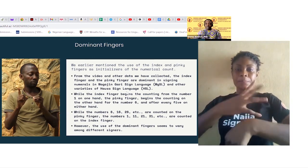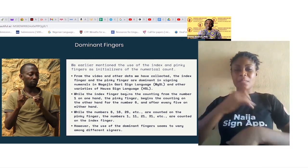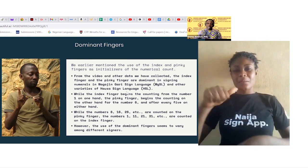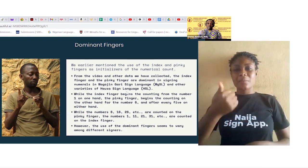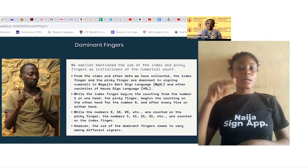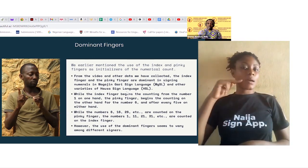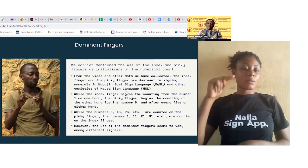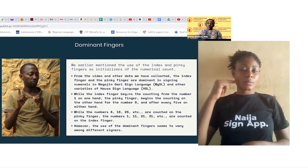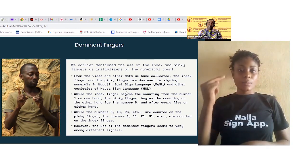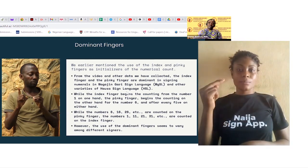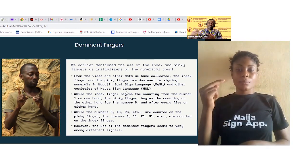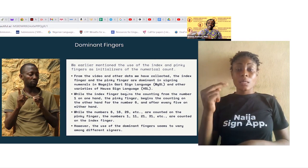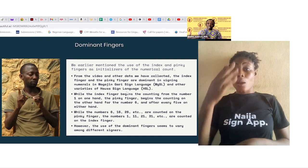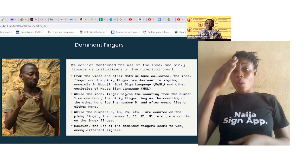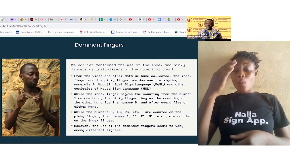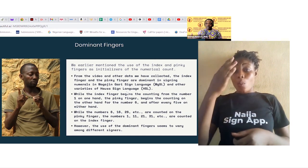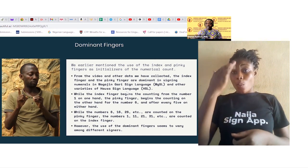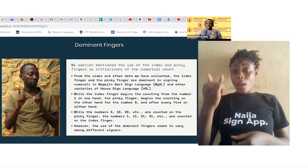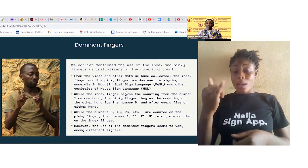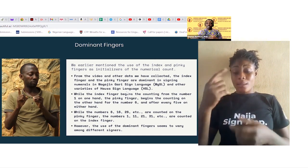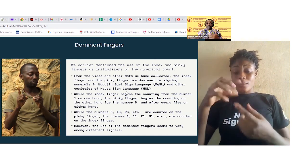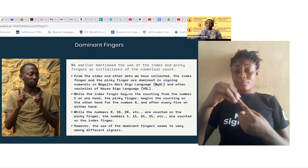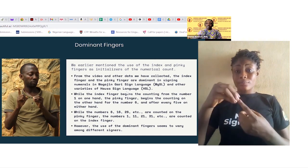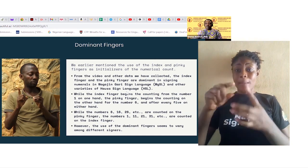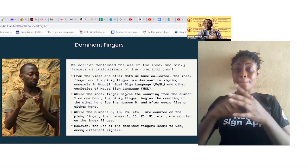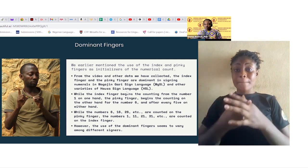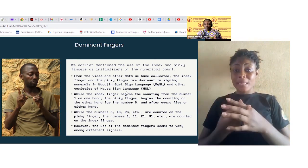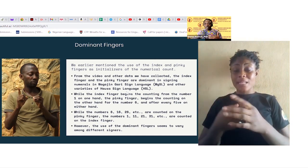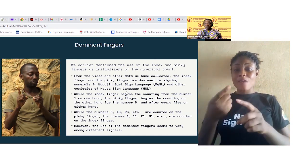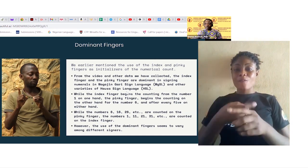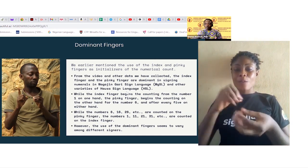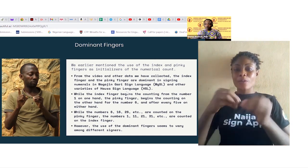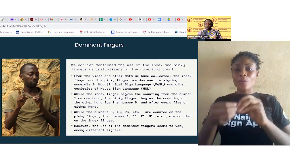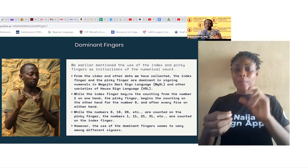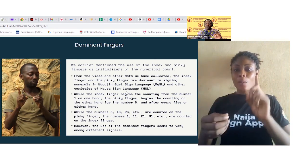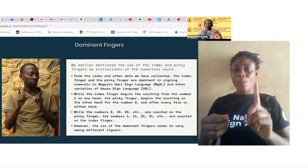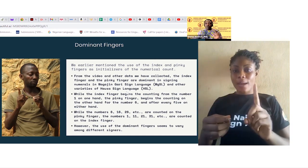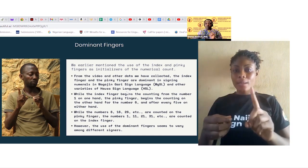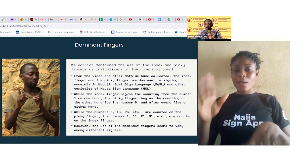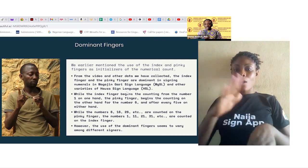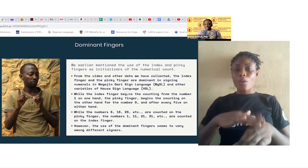Sign Language while the index finger begins the counting from the number one on one hand